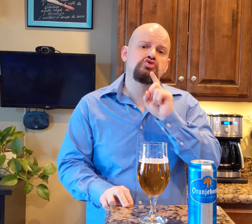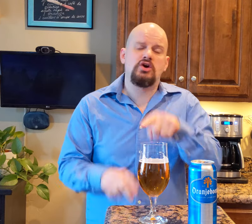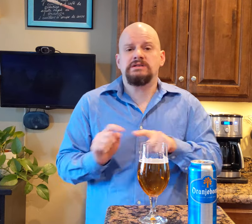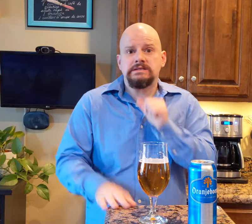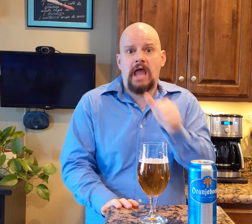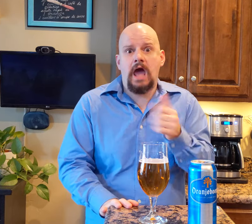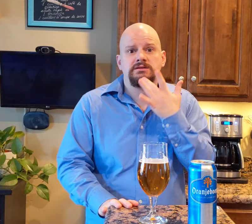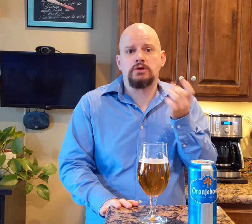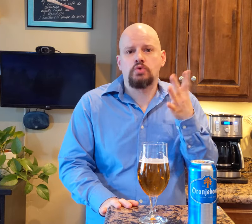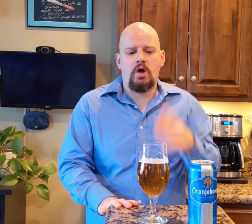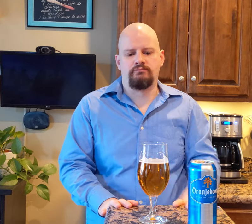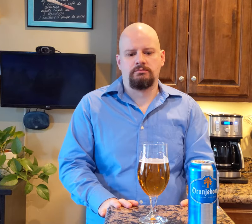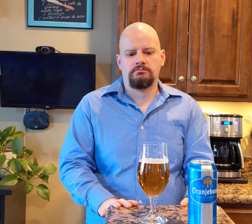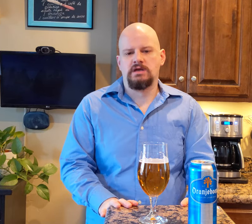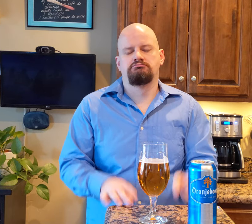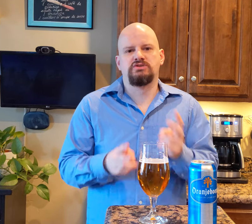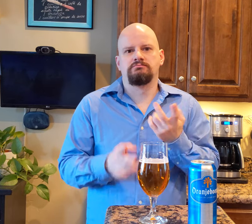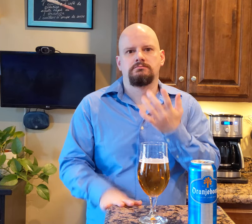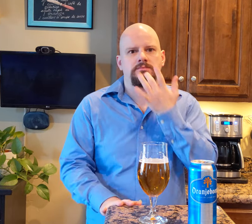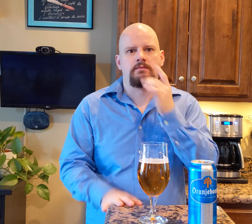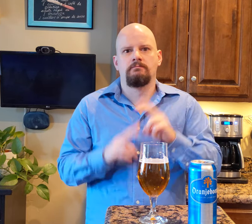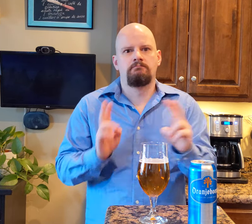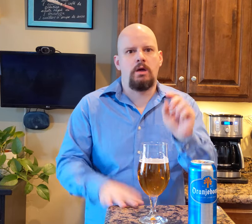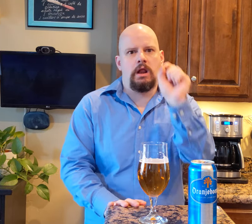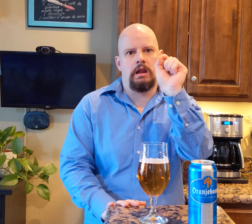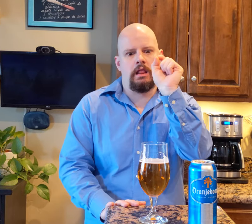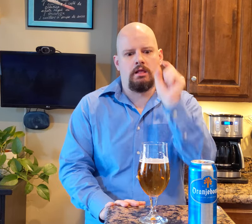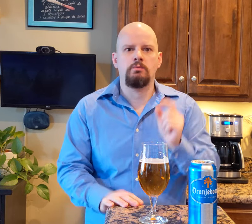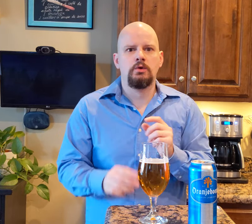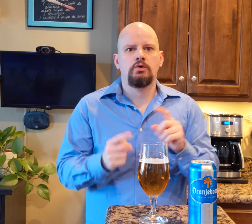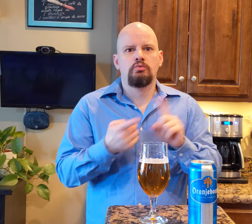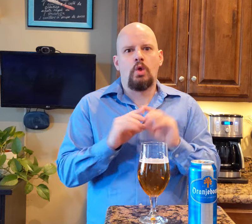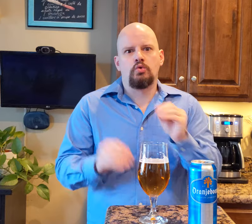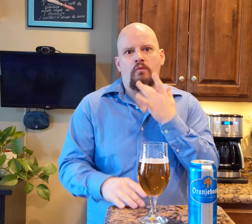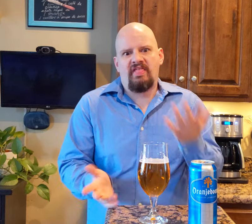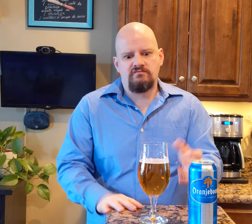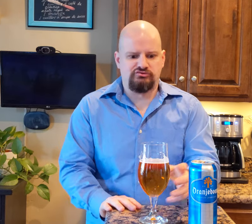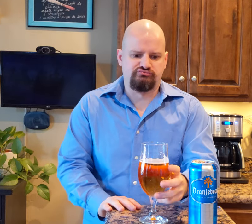Sure, I would. The taste is not awful. You can taste close to no flavours.